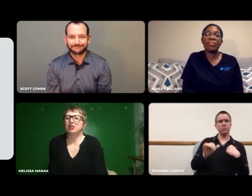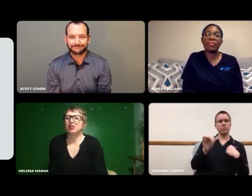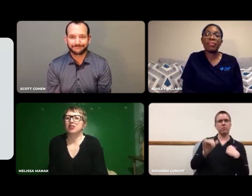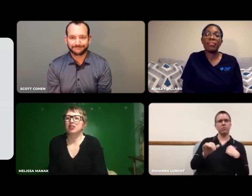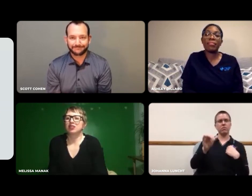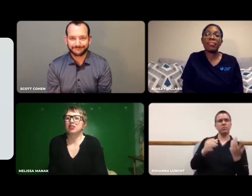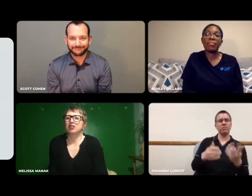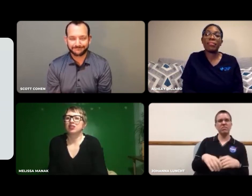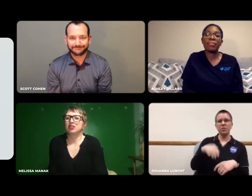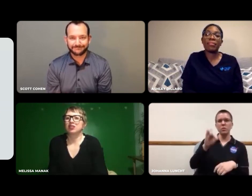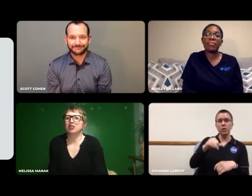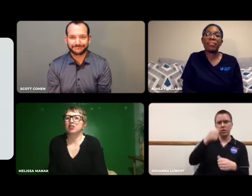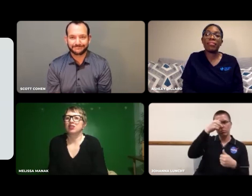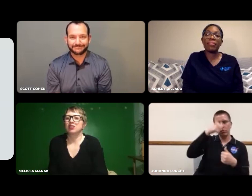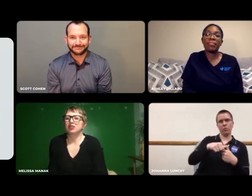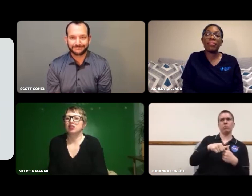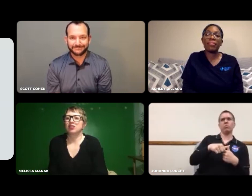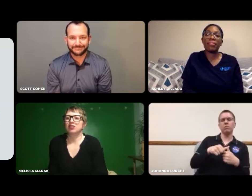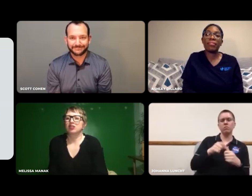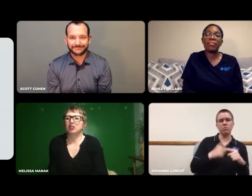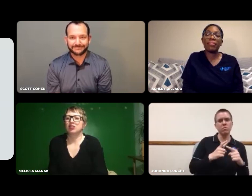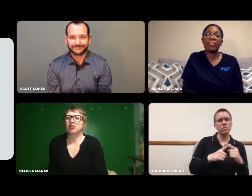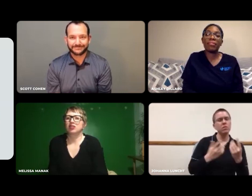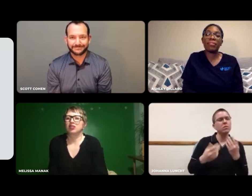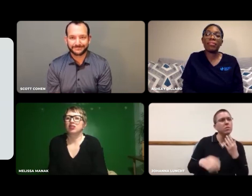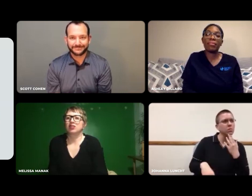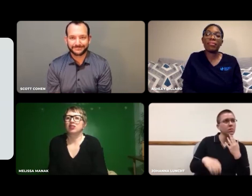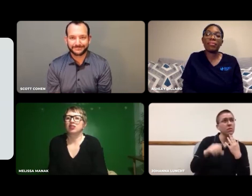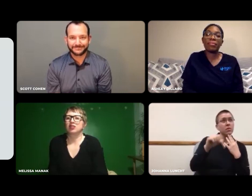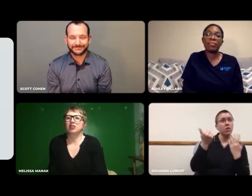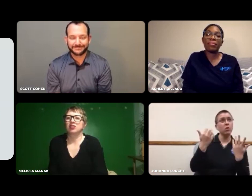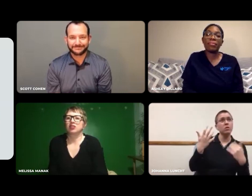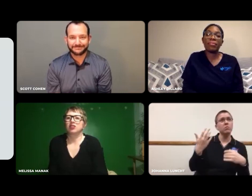I'll always remember that.